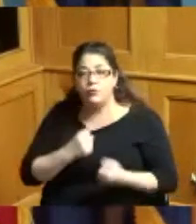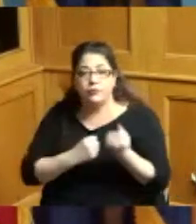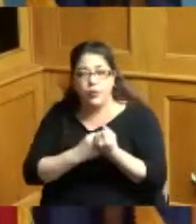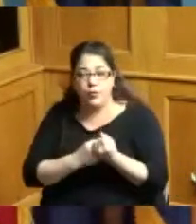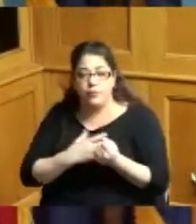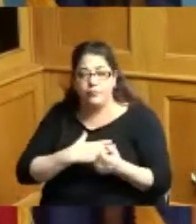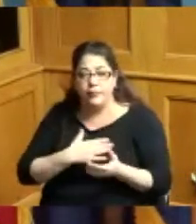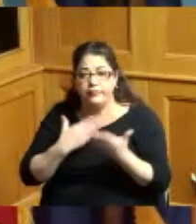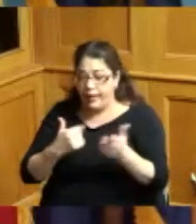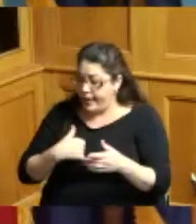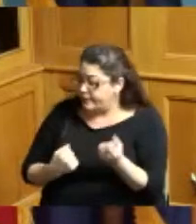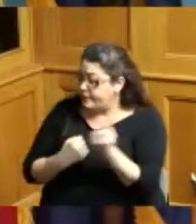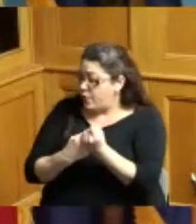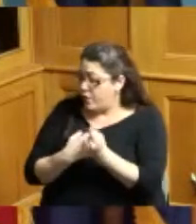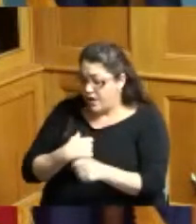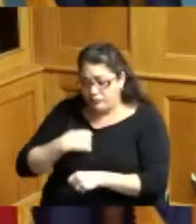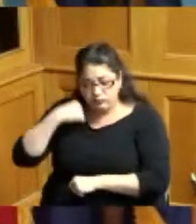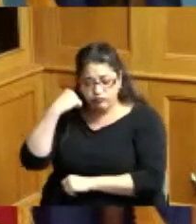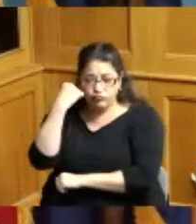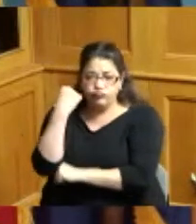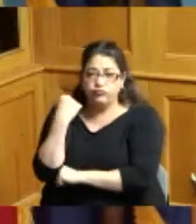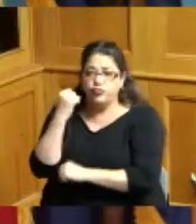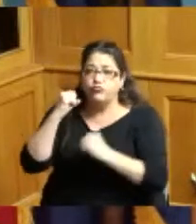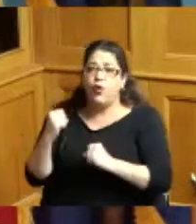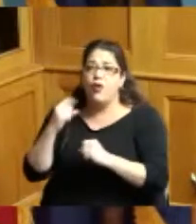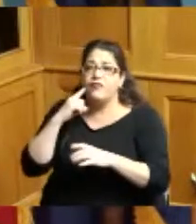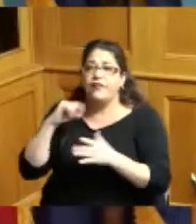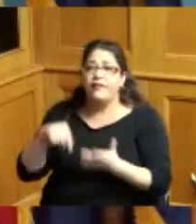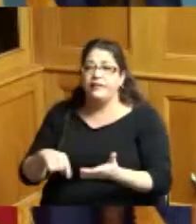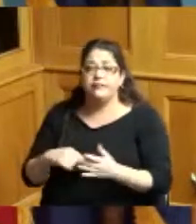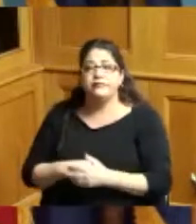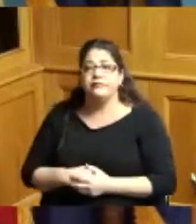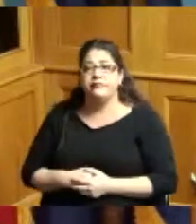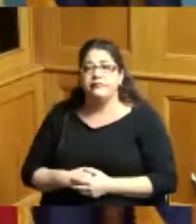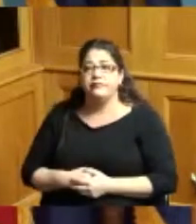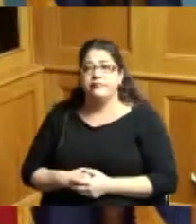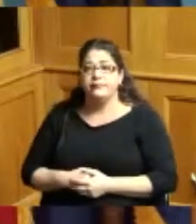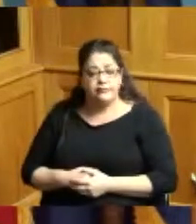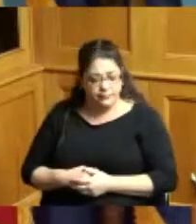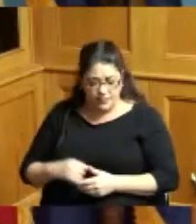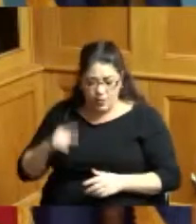I support it I stand firm on it I stand firm on this I stand firm that the watch party would